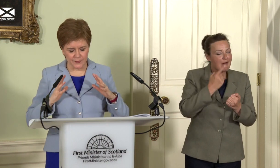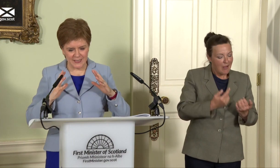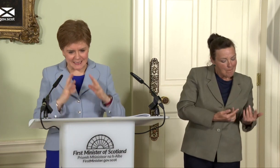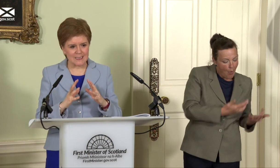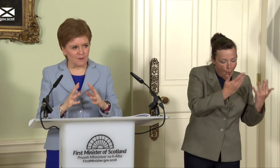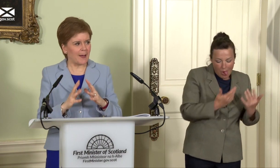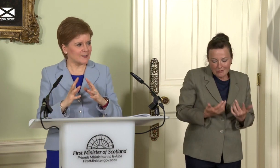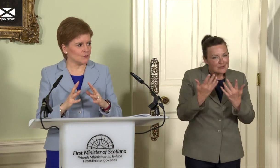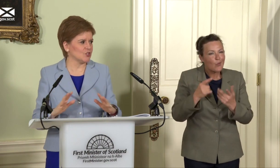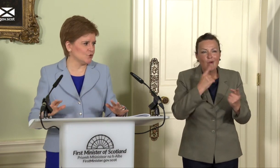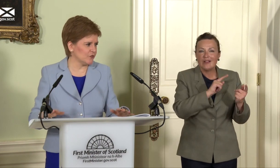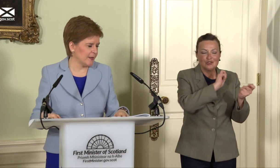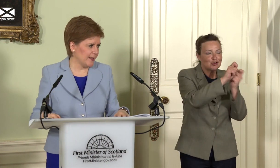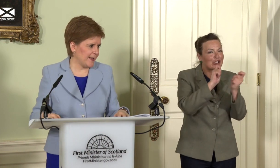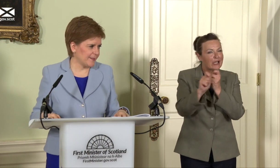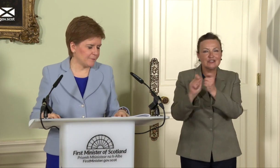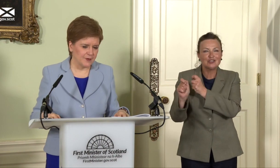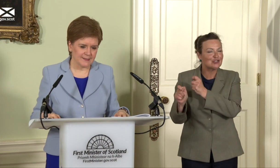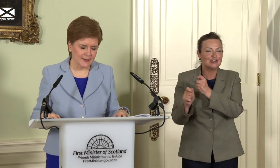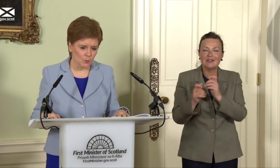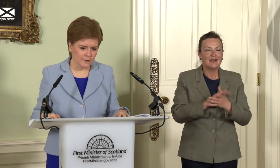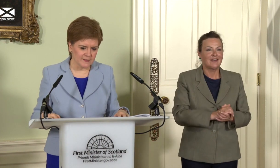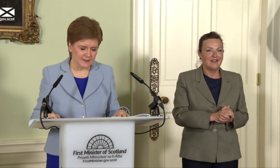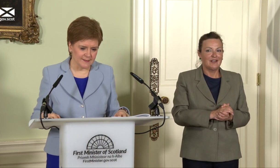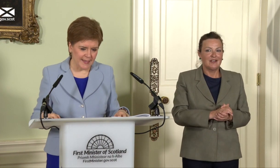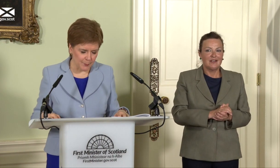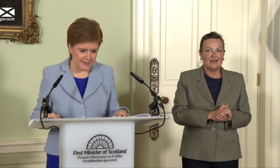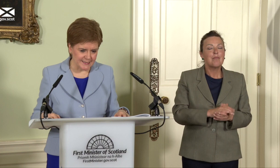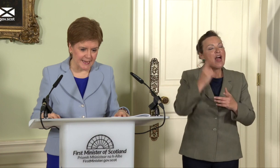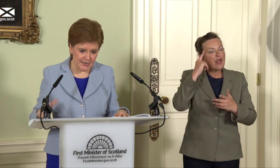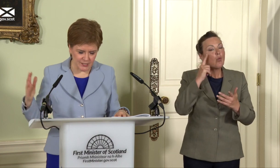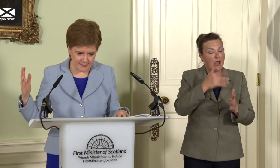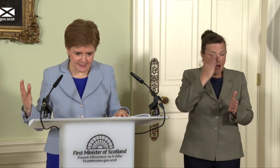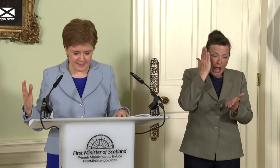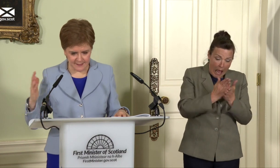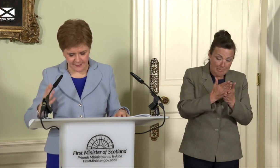the heat of battle, to use that phrase. I think once the campaign is engaged, and today is the